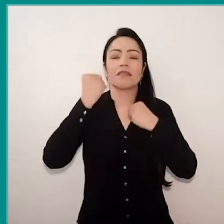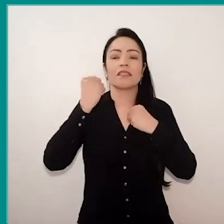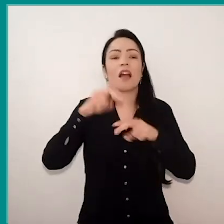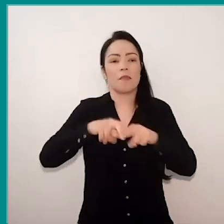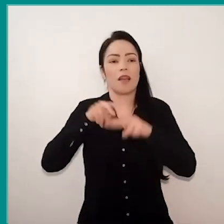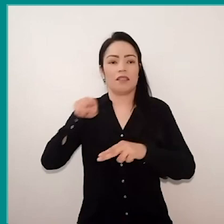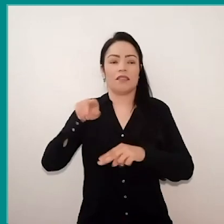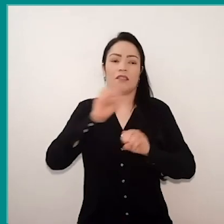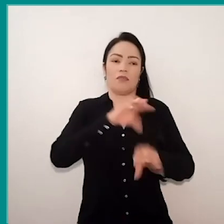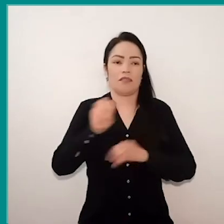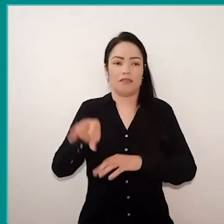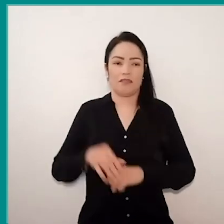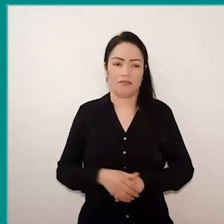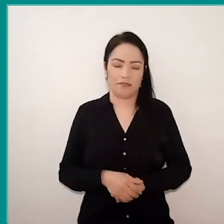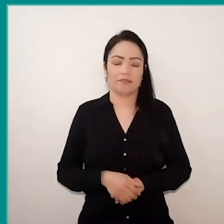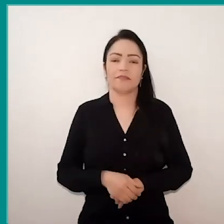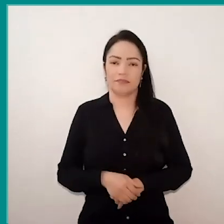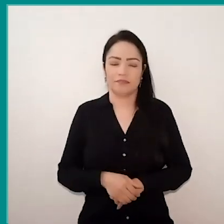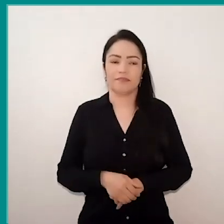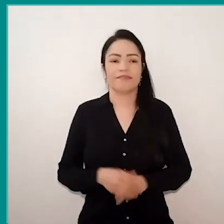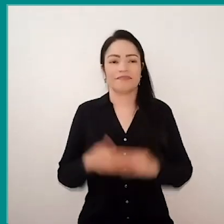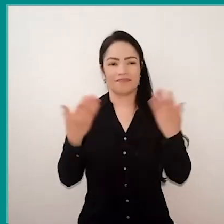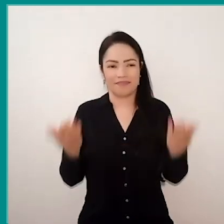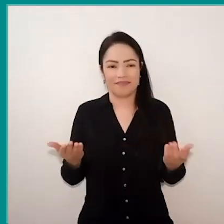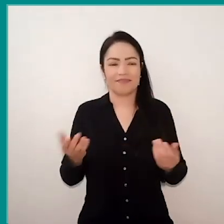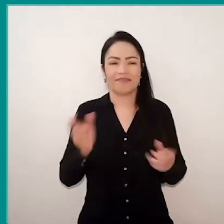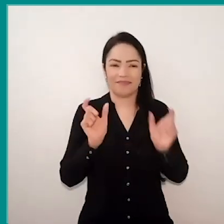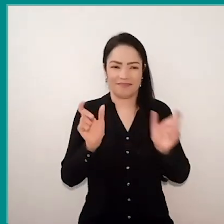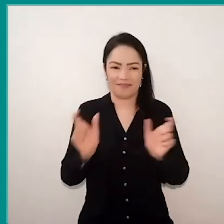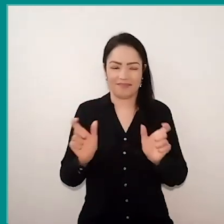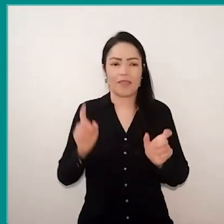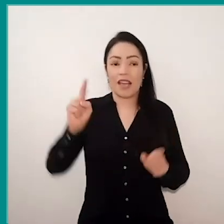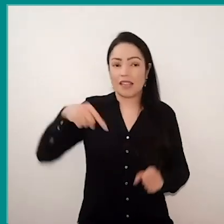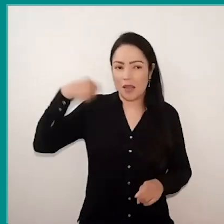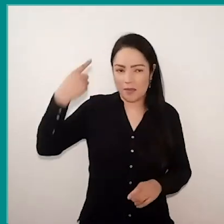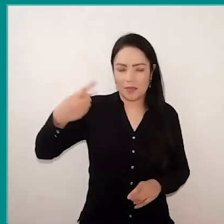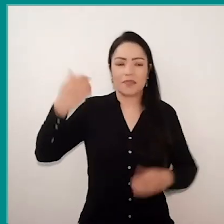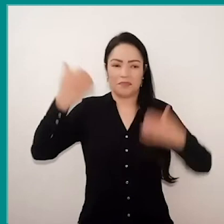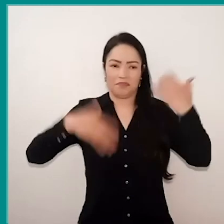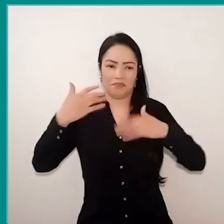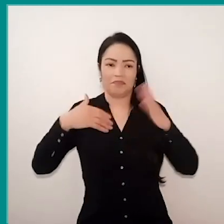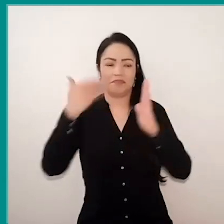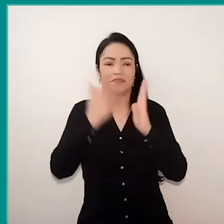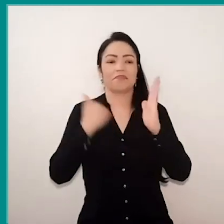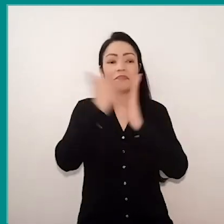So are these first words. In a second moment we resume to show some of the experiences